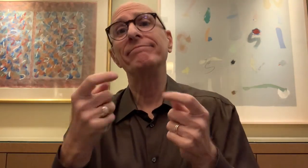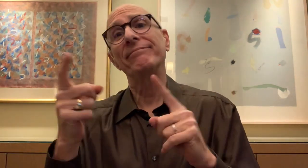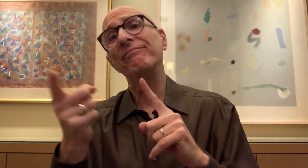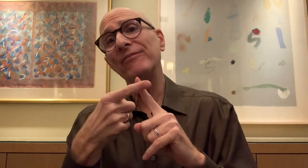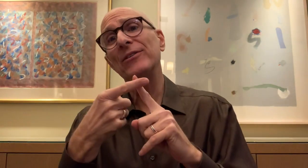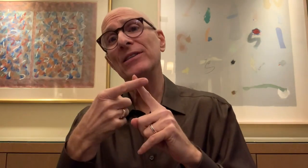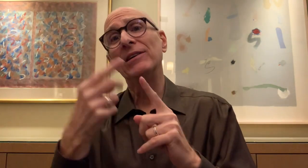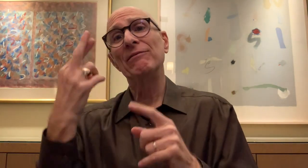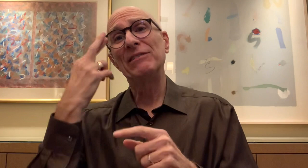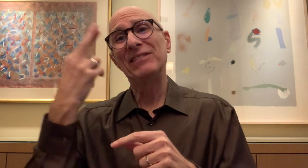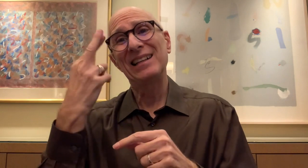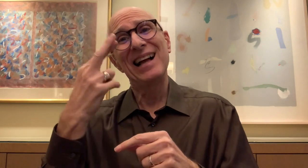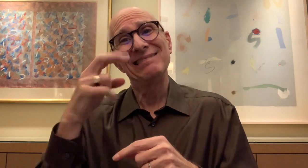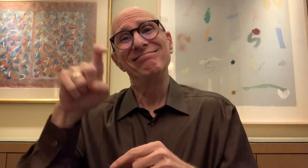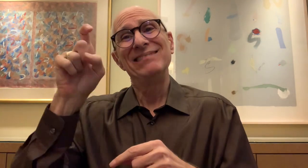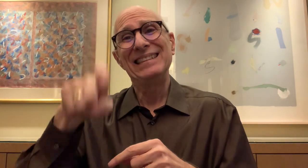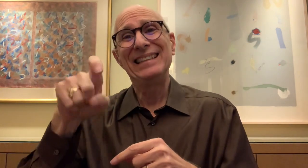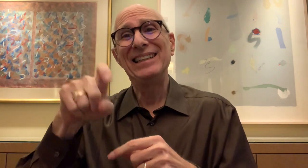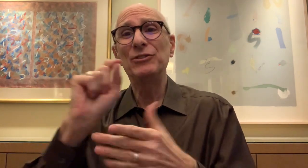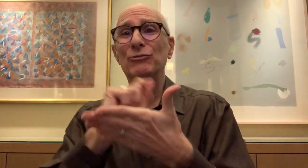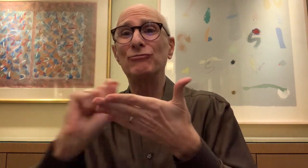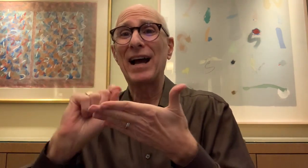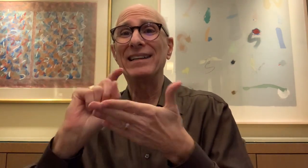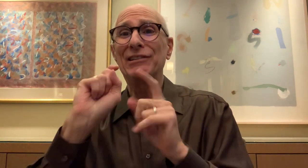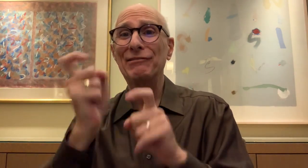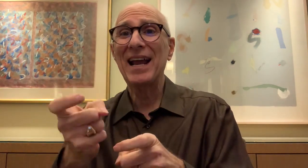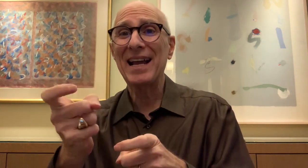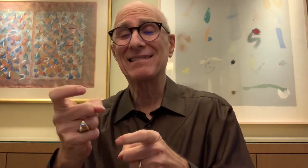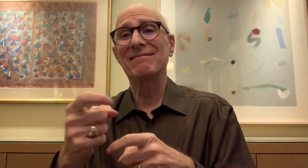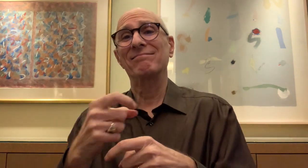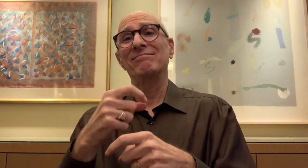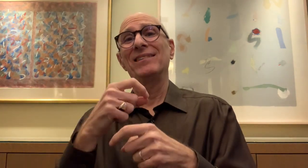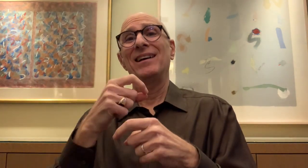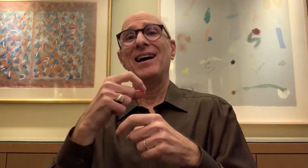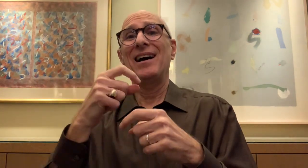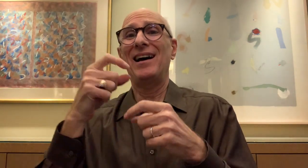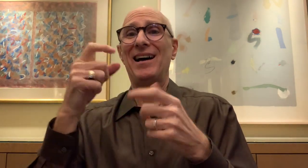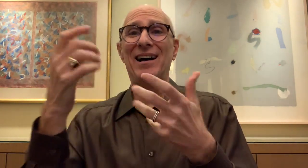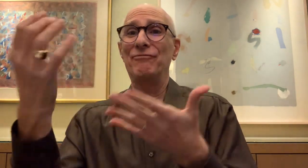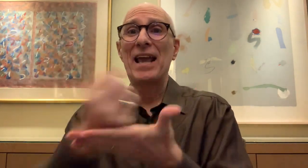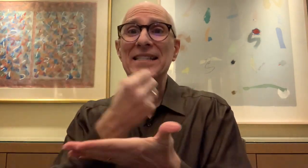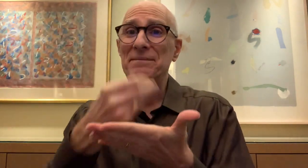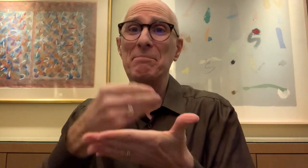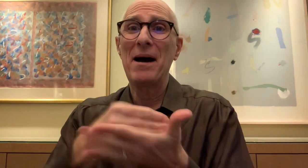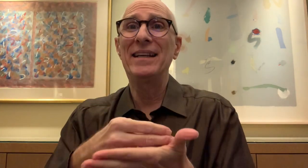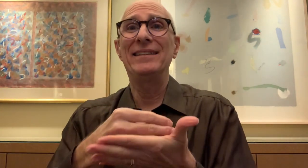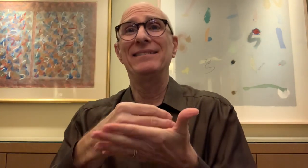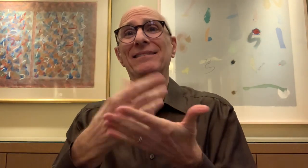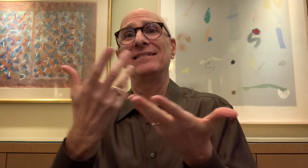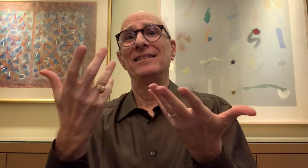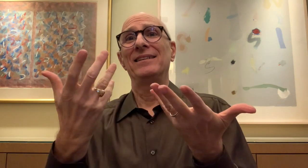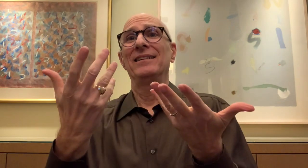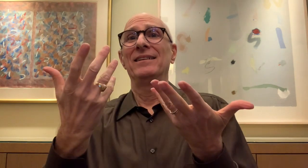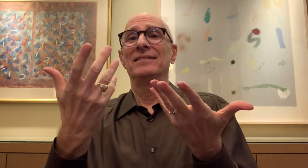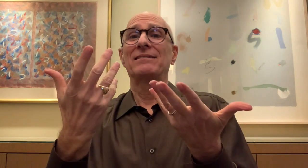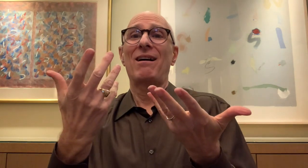We realized we need funding so we need to write and secure grants.